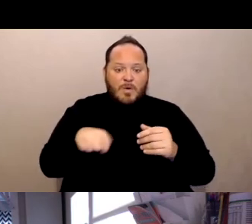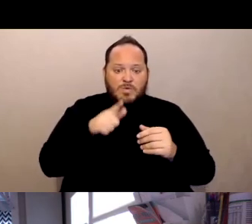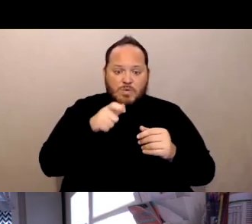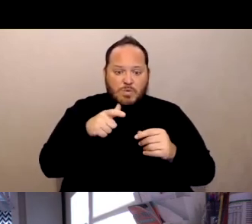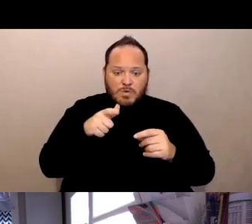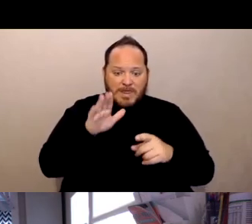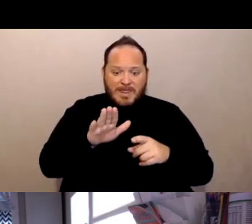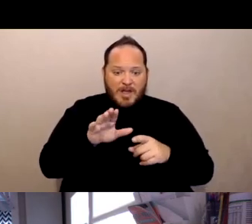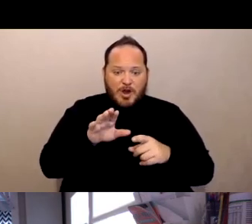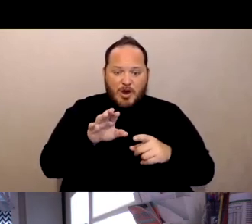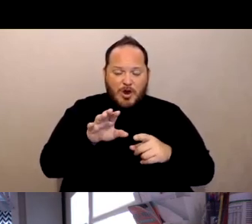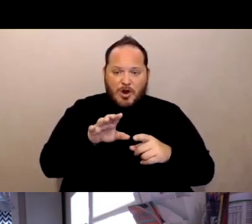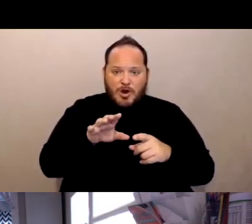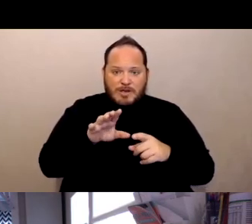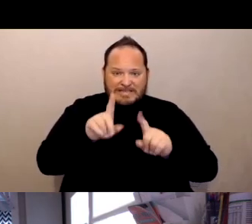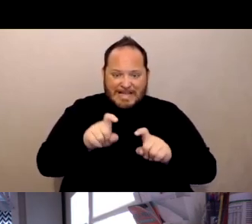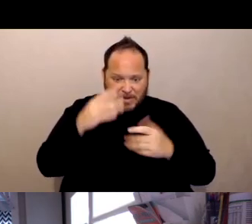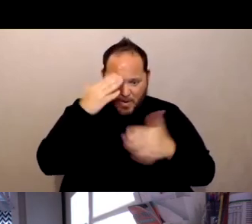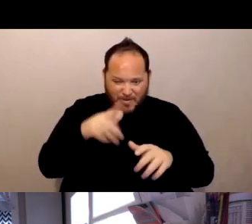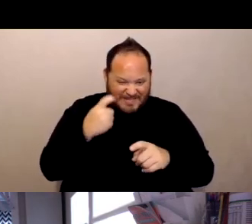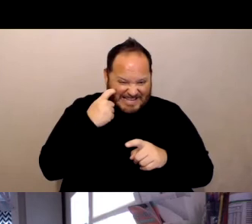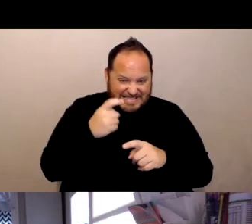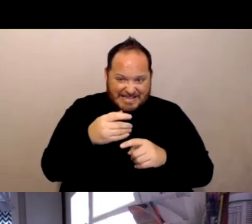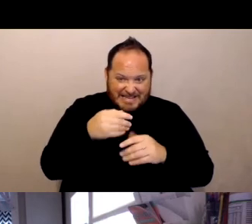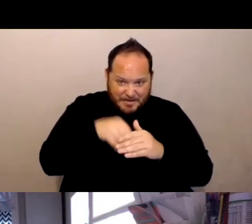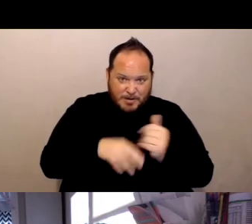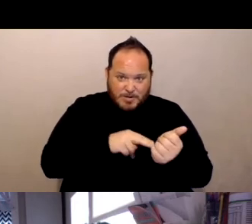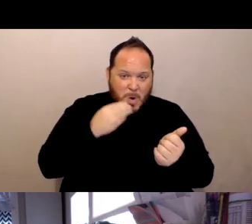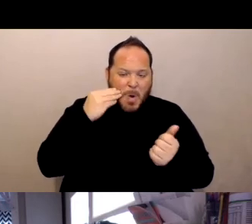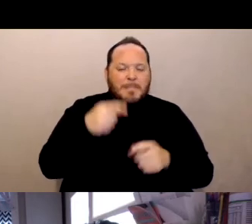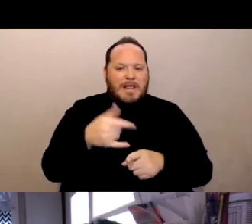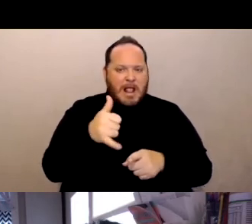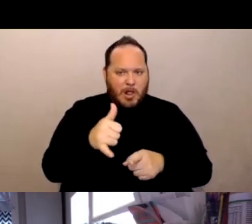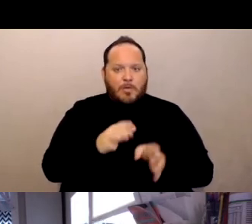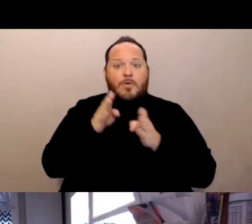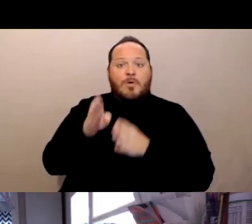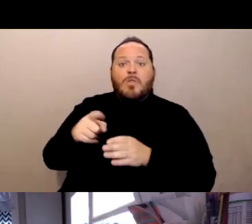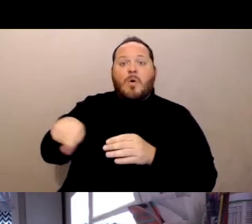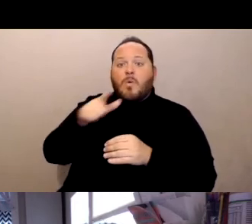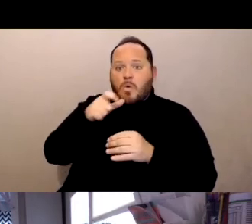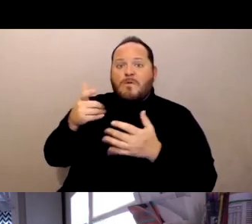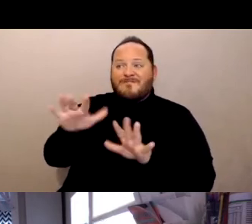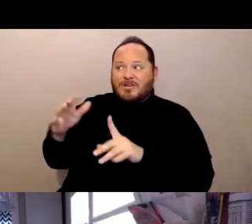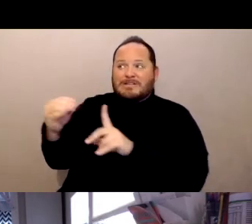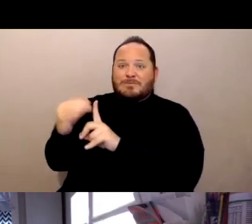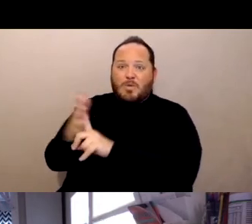were put in a yellow zone and residents with known COVID exposure or a positive test were put in a red zone.